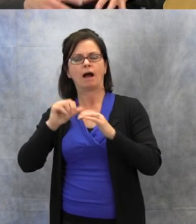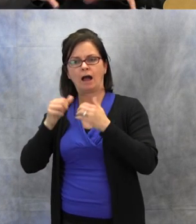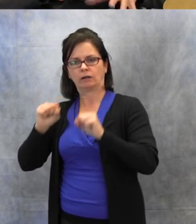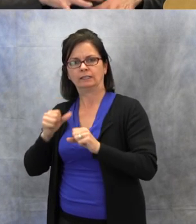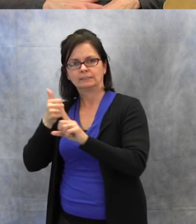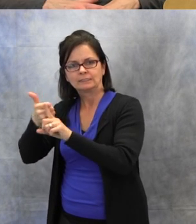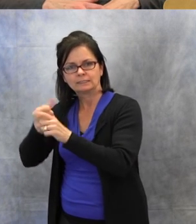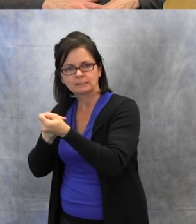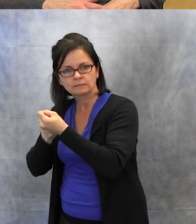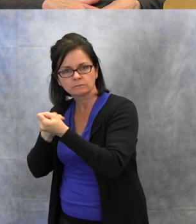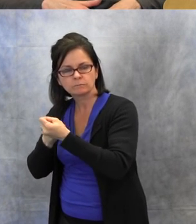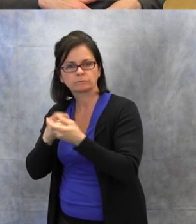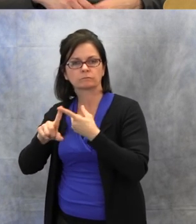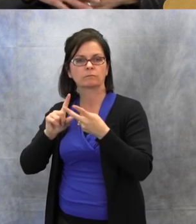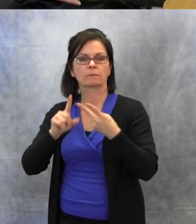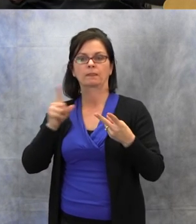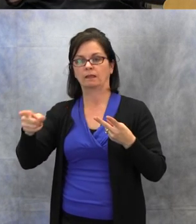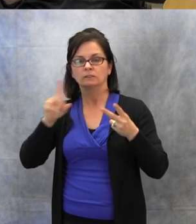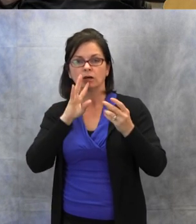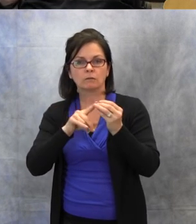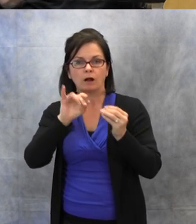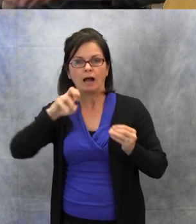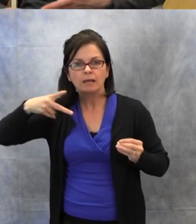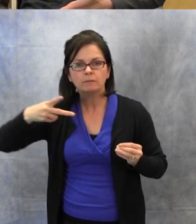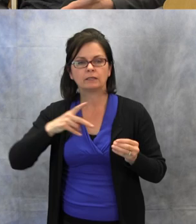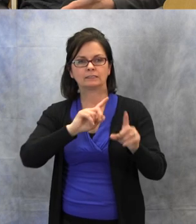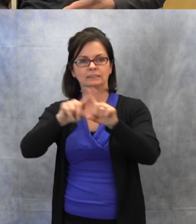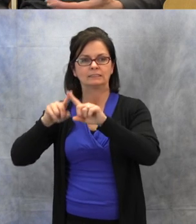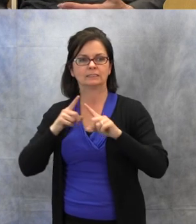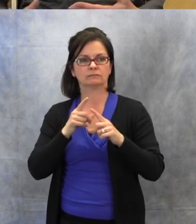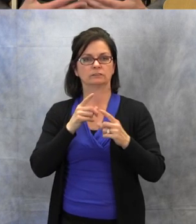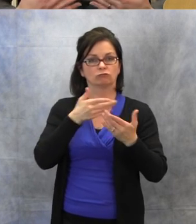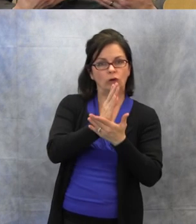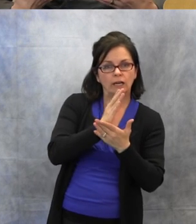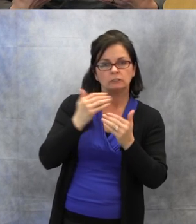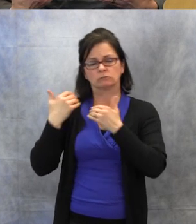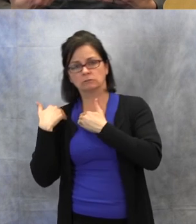while you're in high school, then what about after high school. What kind of rights to do you have